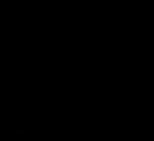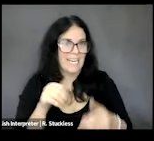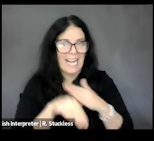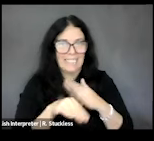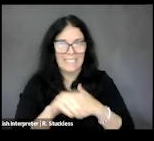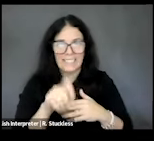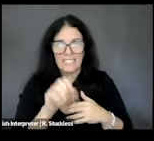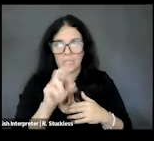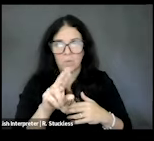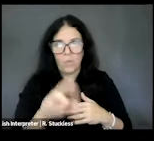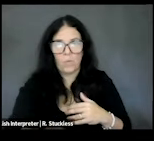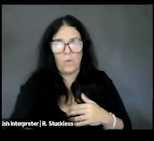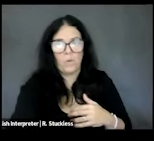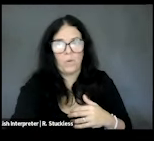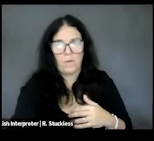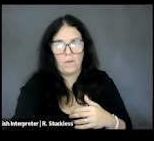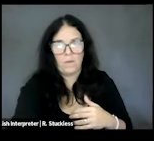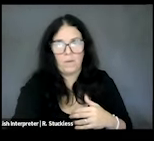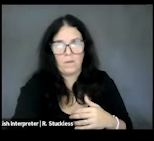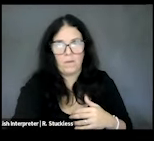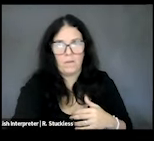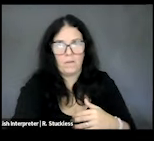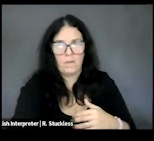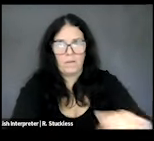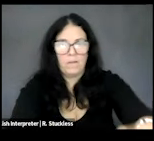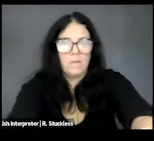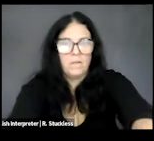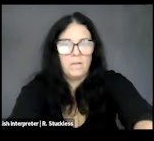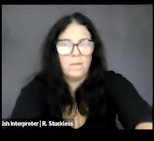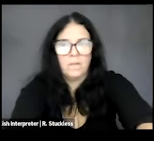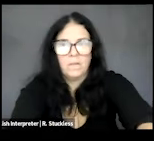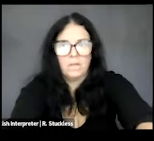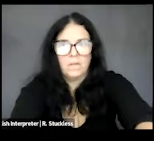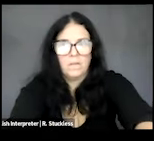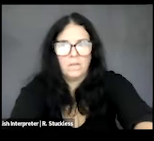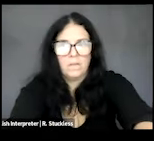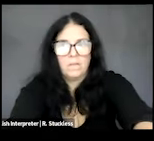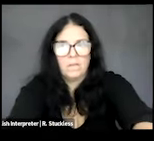chat. We also want to remind our panelists to speak slowly for the ASL interpreters. We will